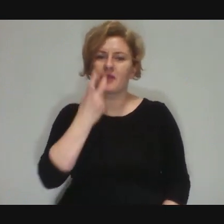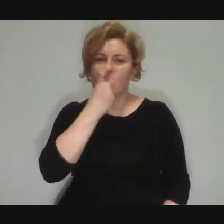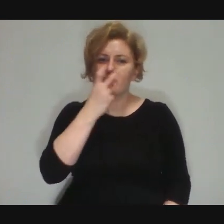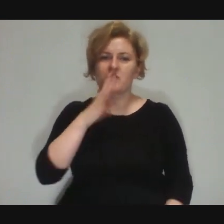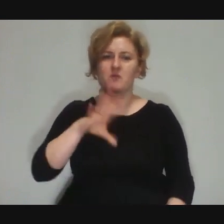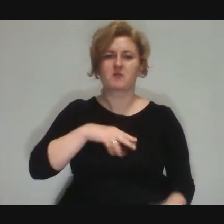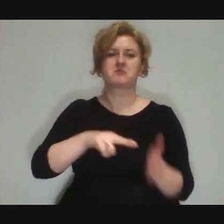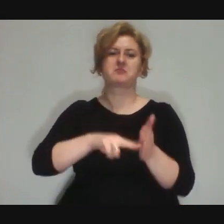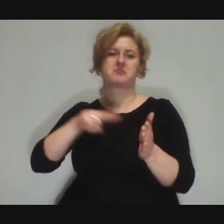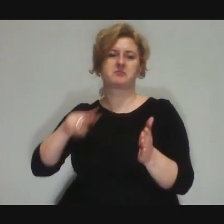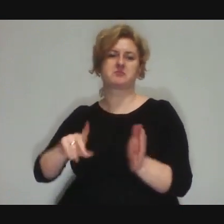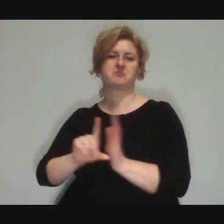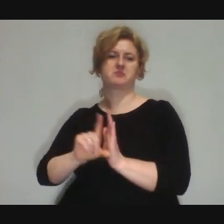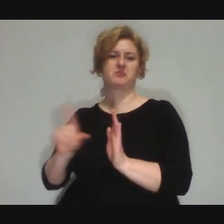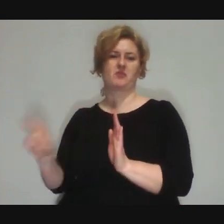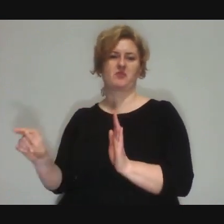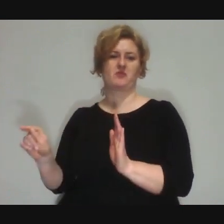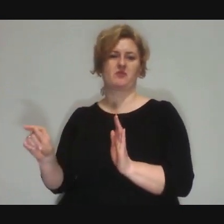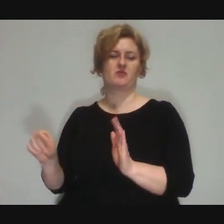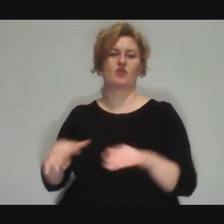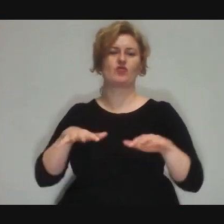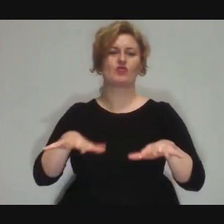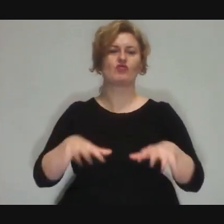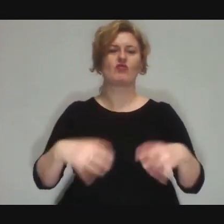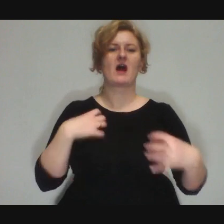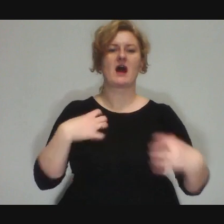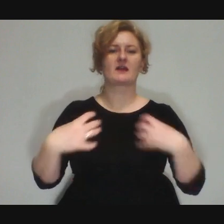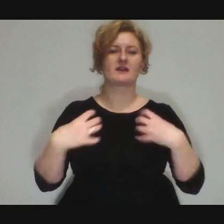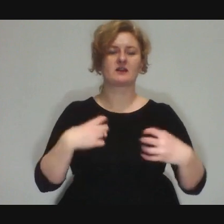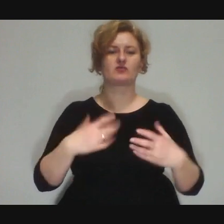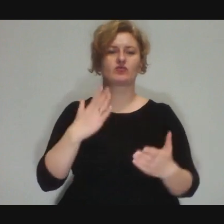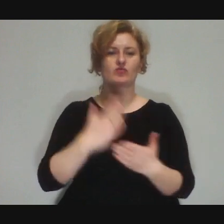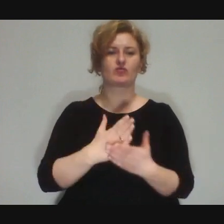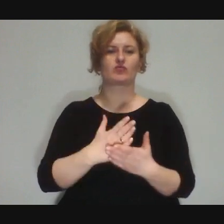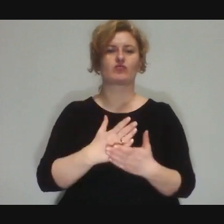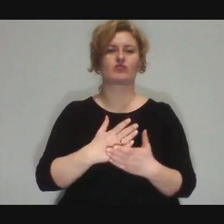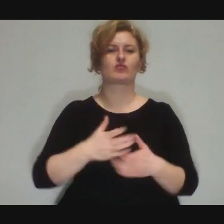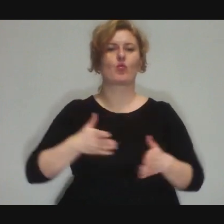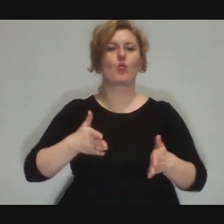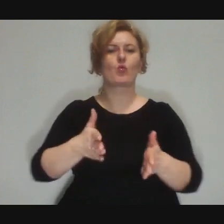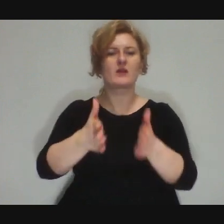A lot of artists that have been on the Basker stage for a long time